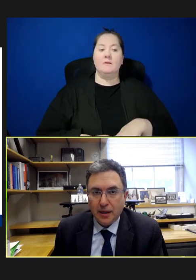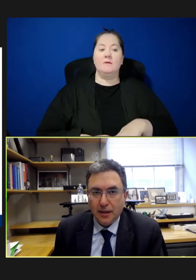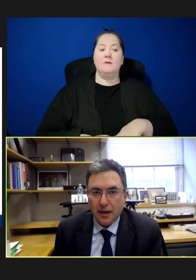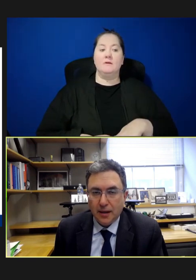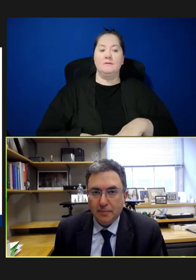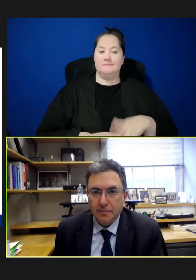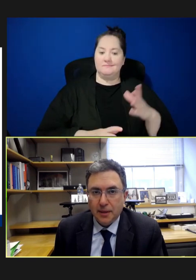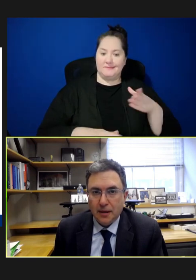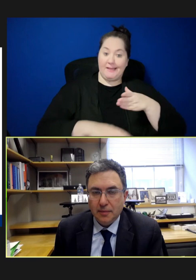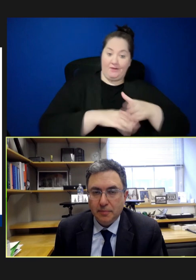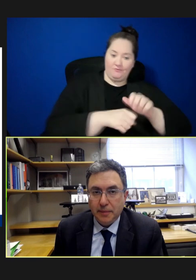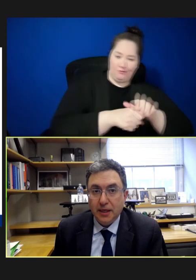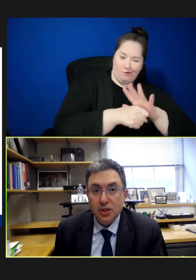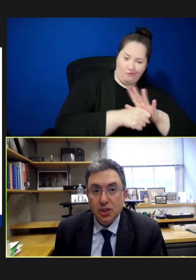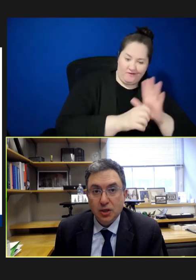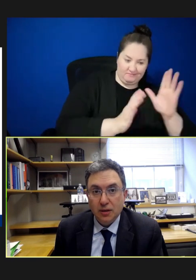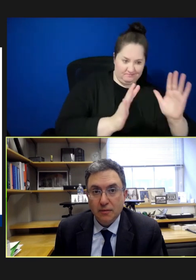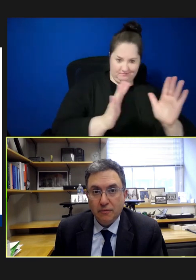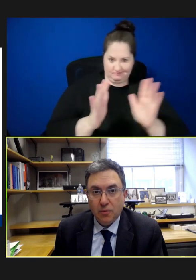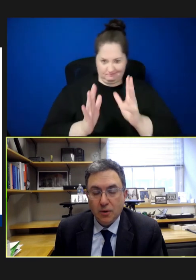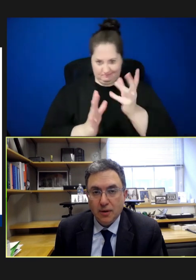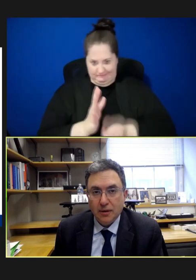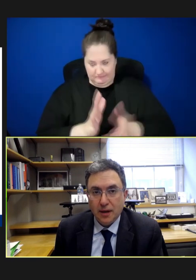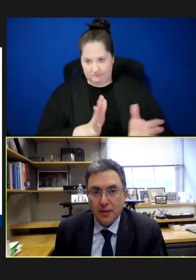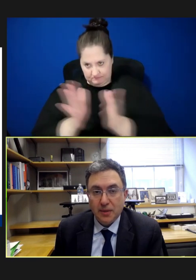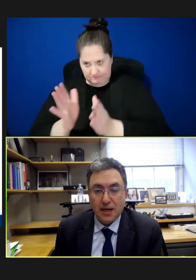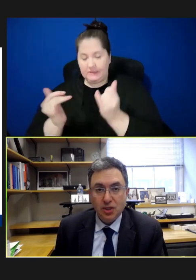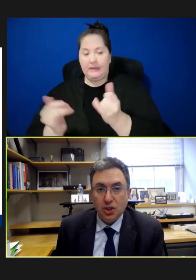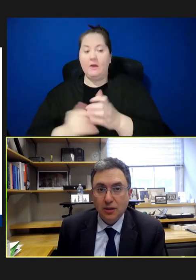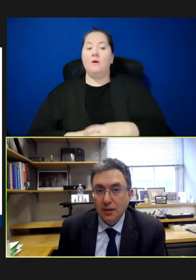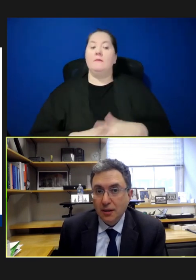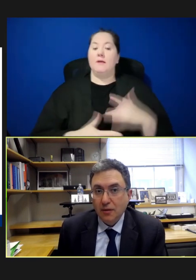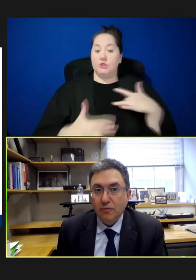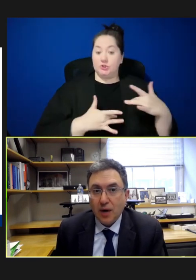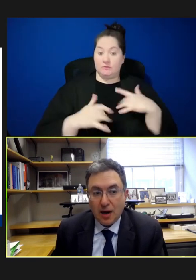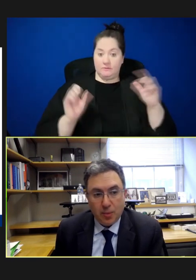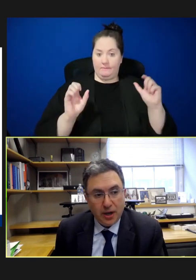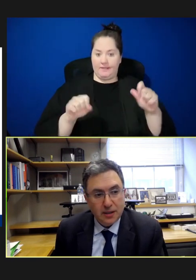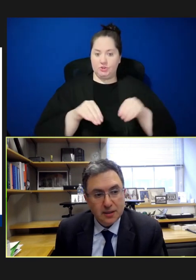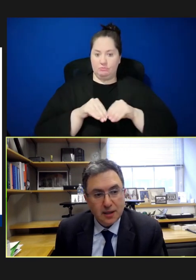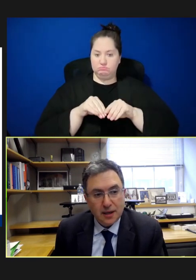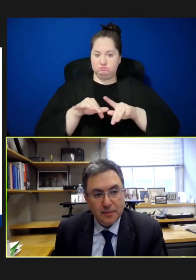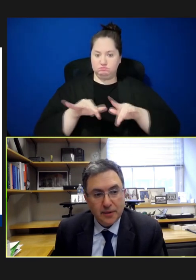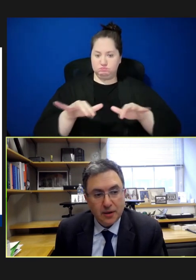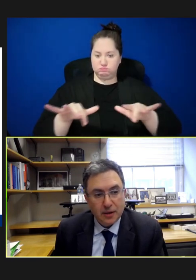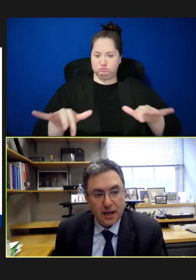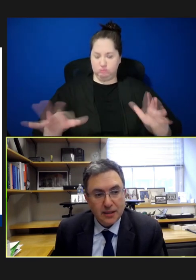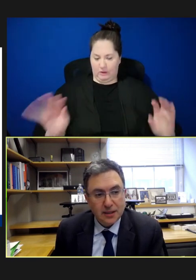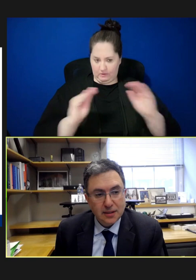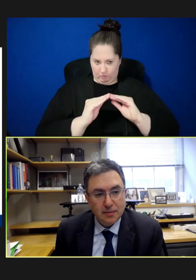but a big concern for the potential for outbreaks. There are cases in